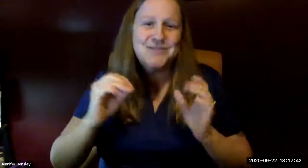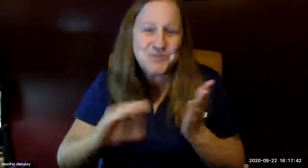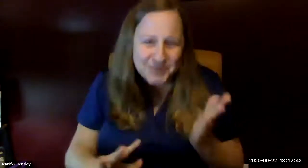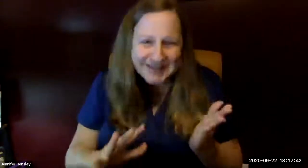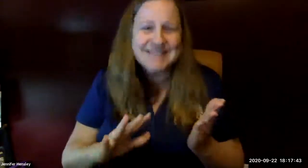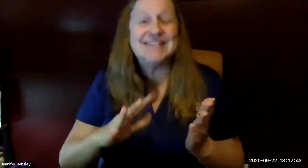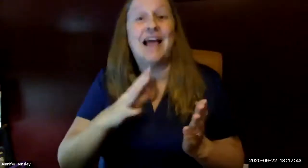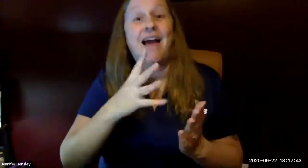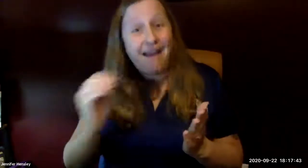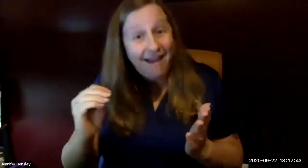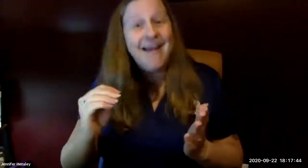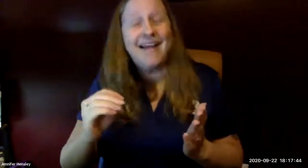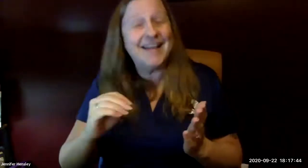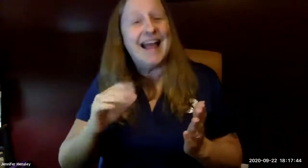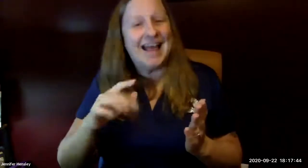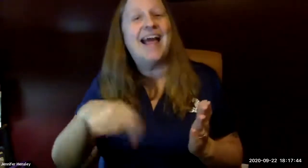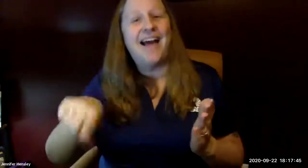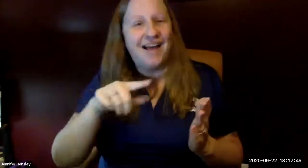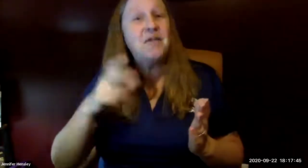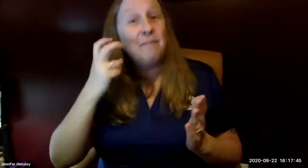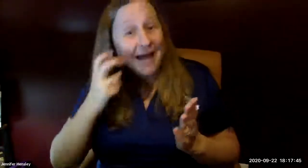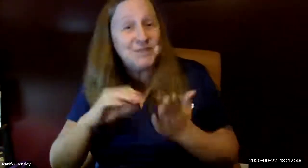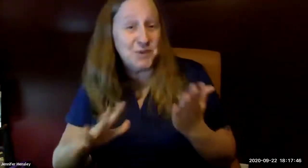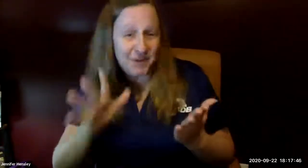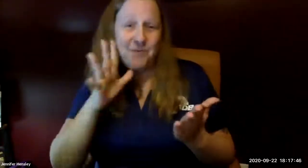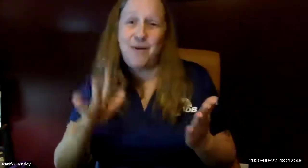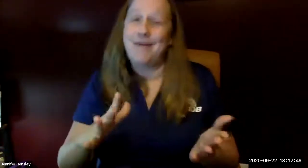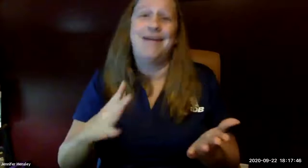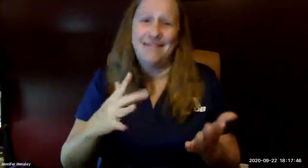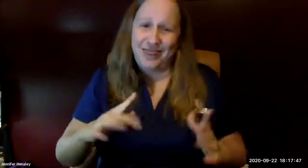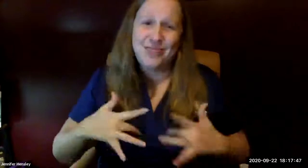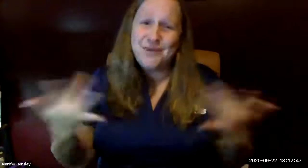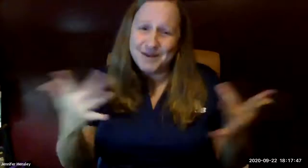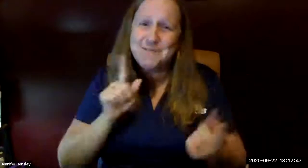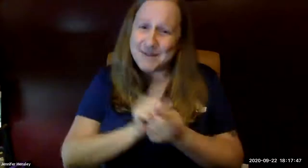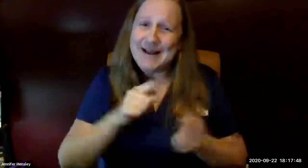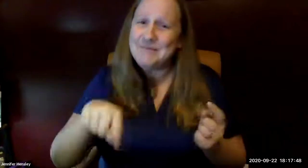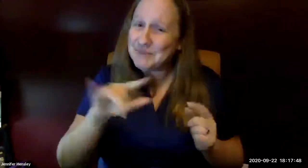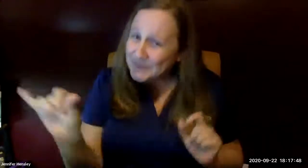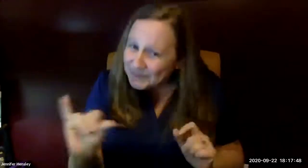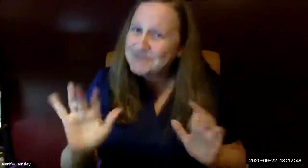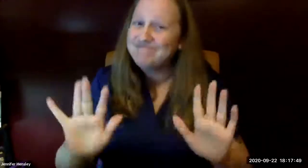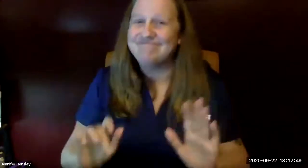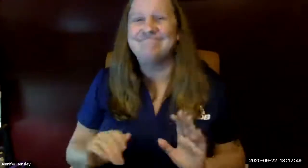and a great role model for our deaf students